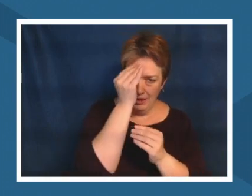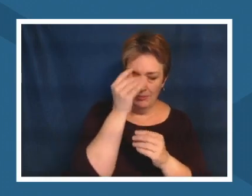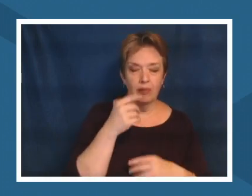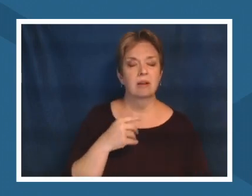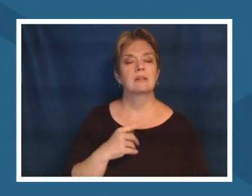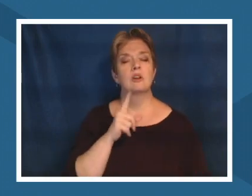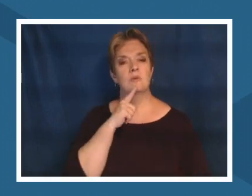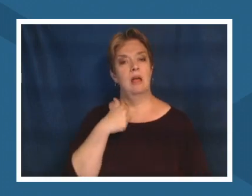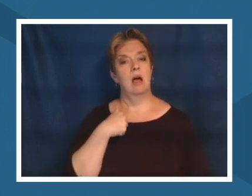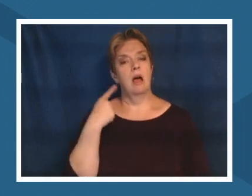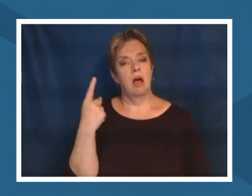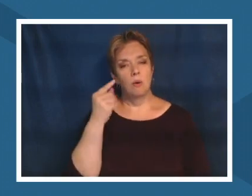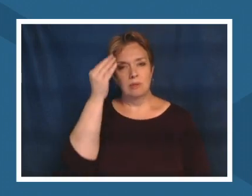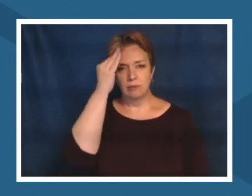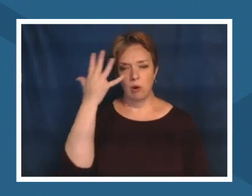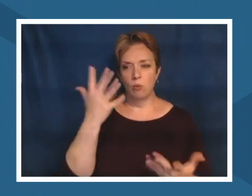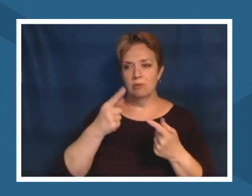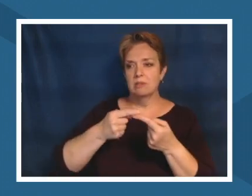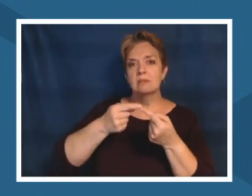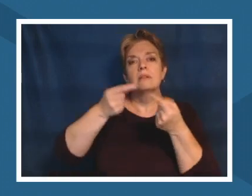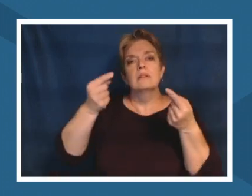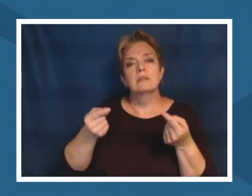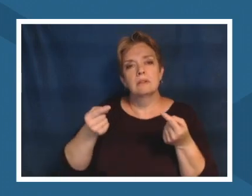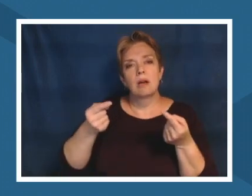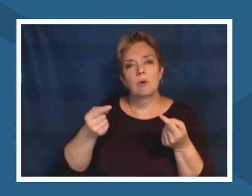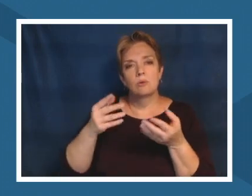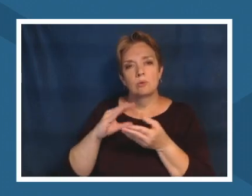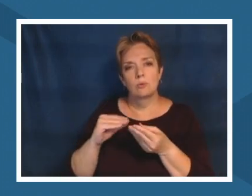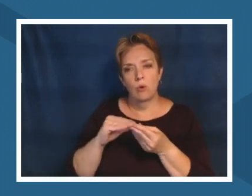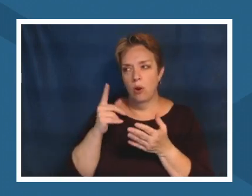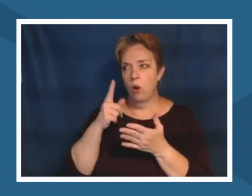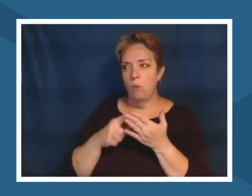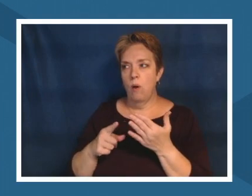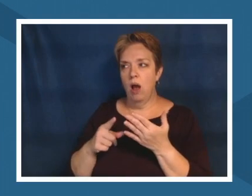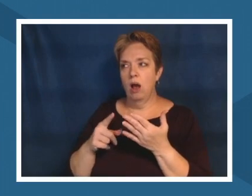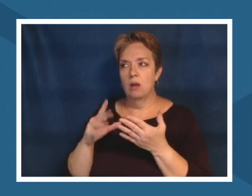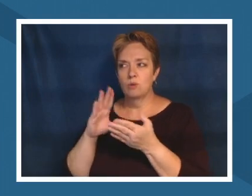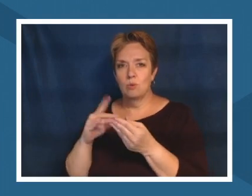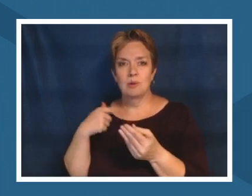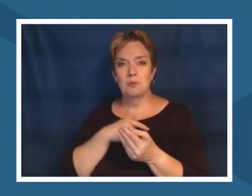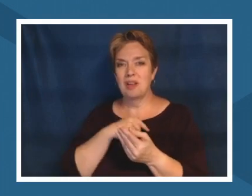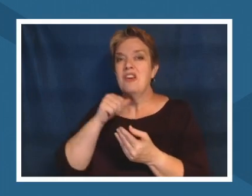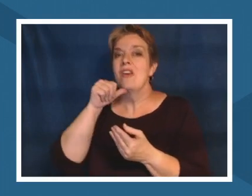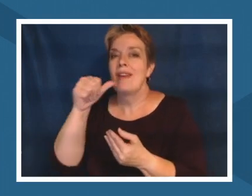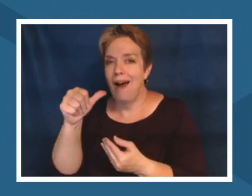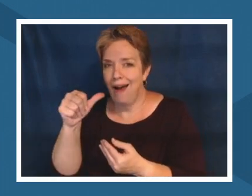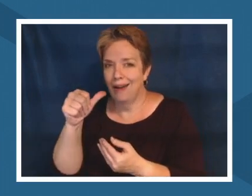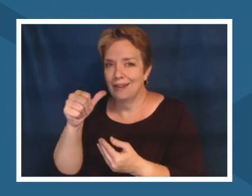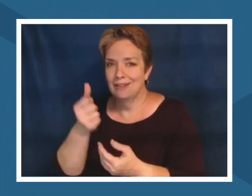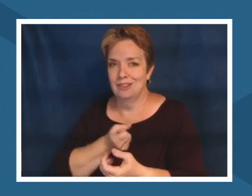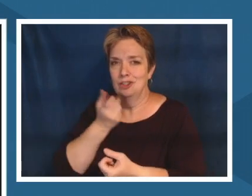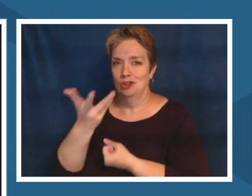being told in our educational system in our standards and in our classrooms